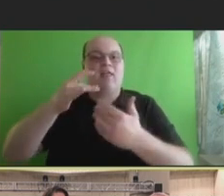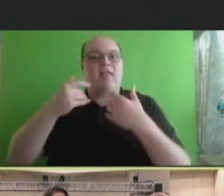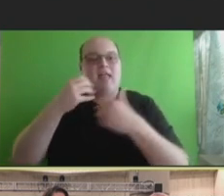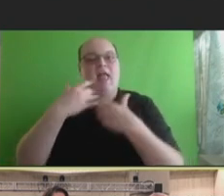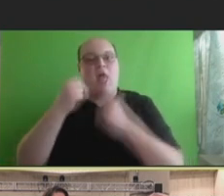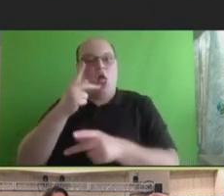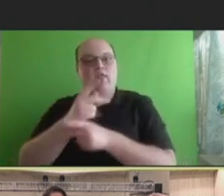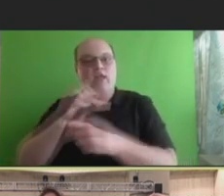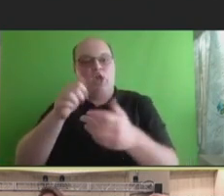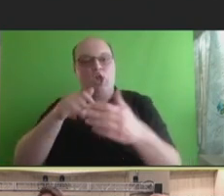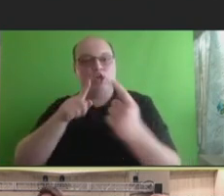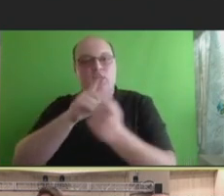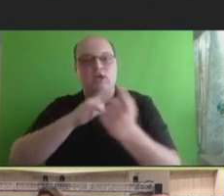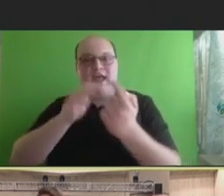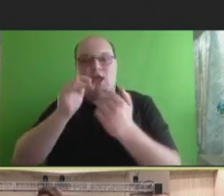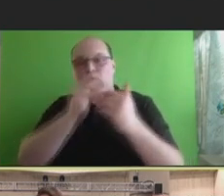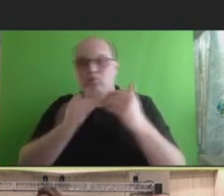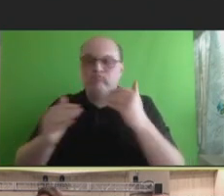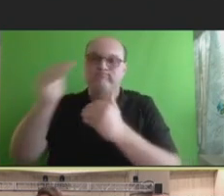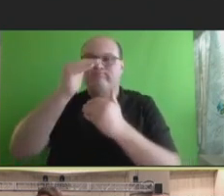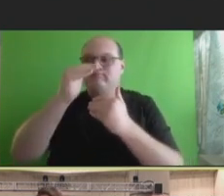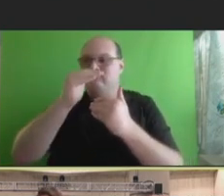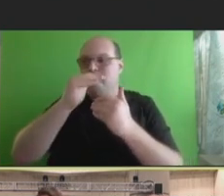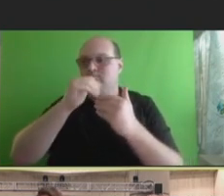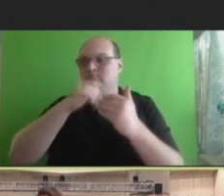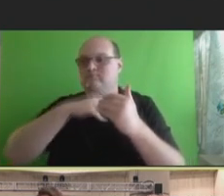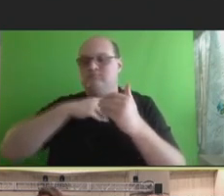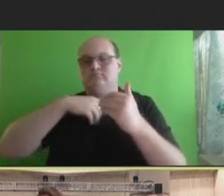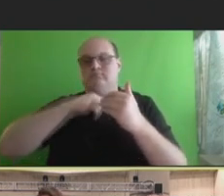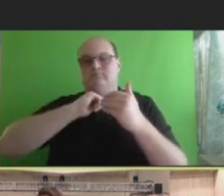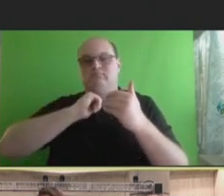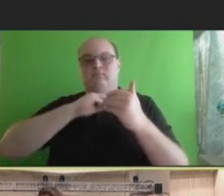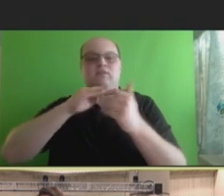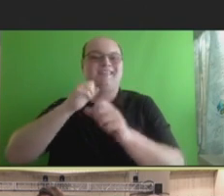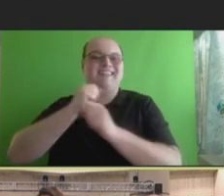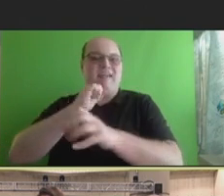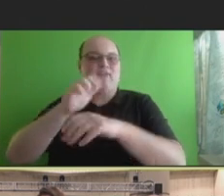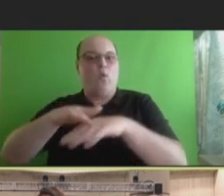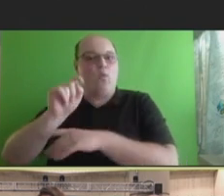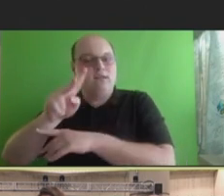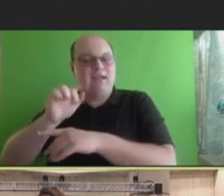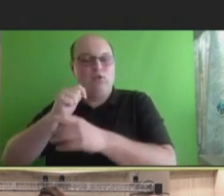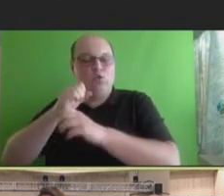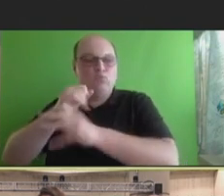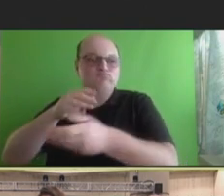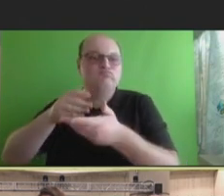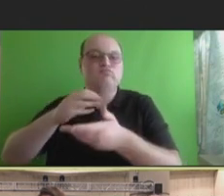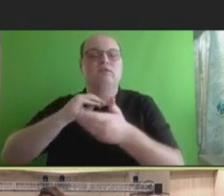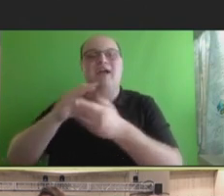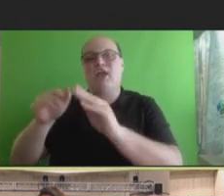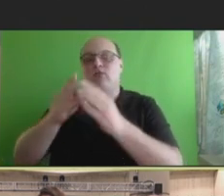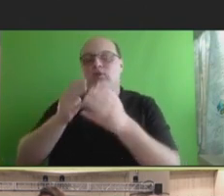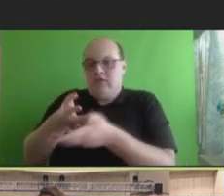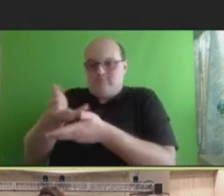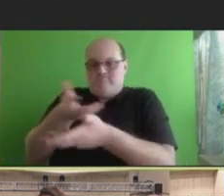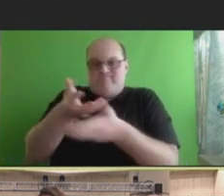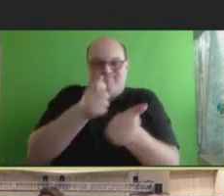know, beyond the advertisement on the television. But engaging community-based organizations,